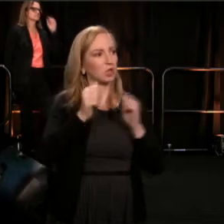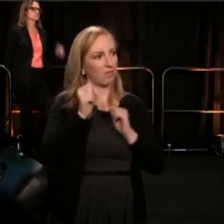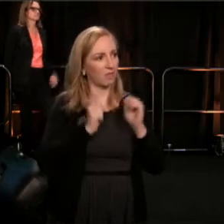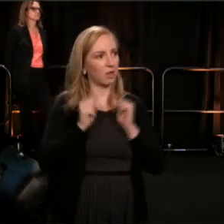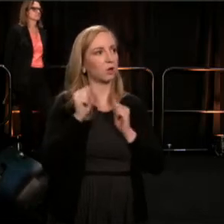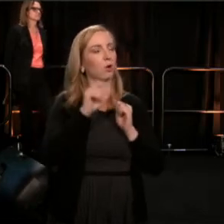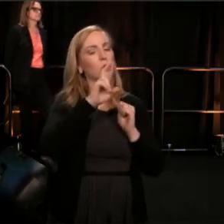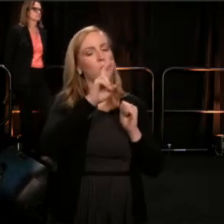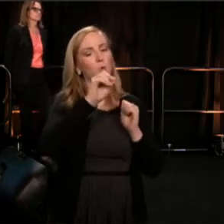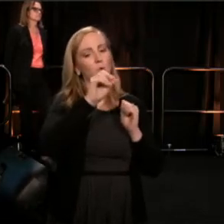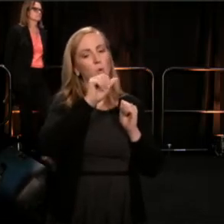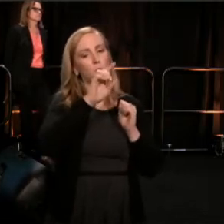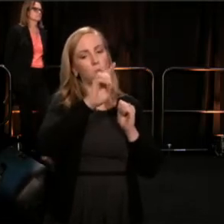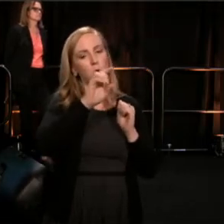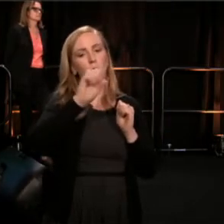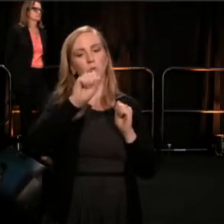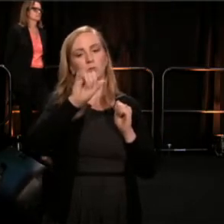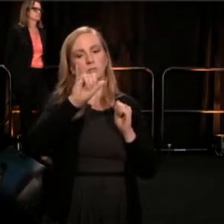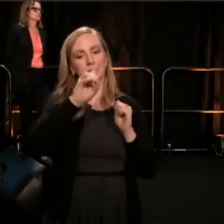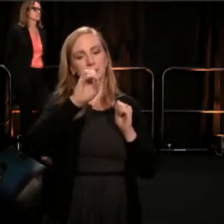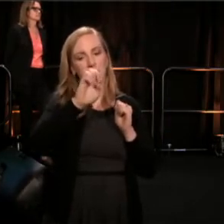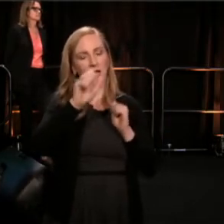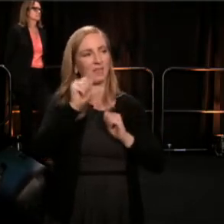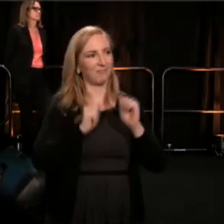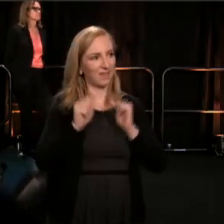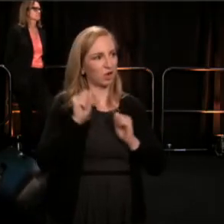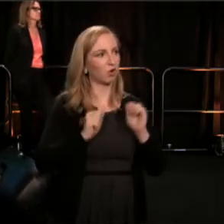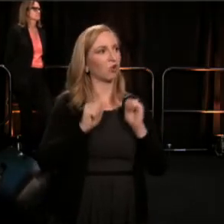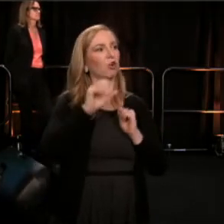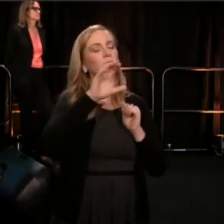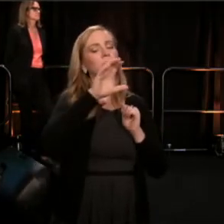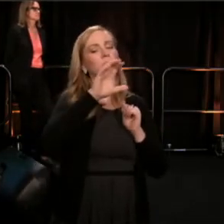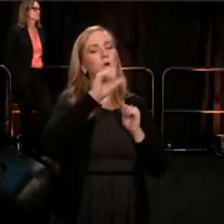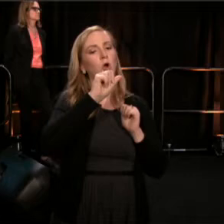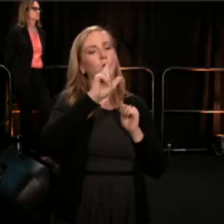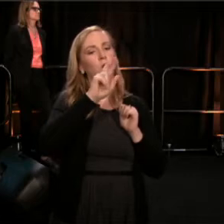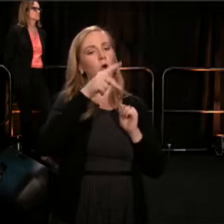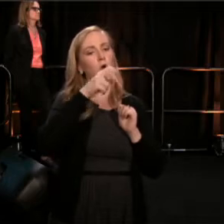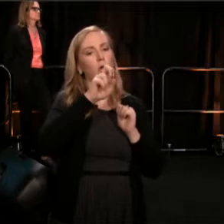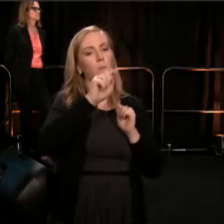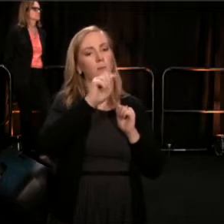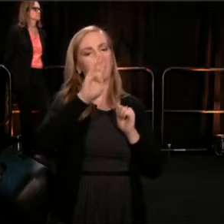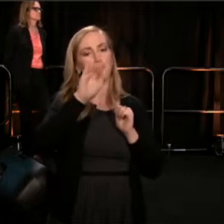and Carpiback theater, are just some of the companies with whom John co-created and performed